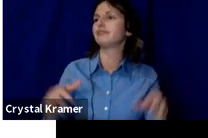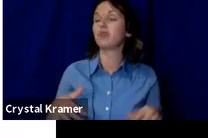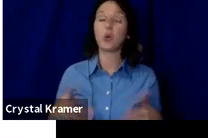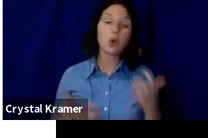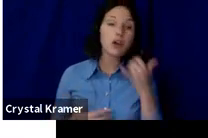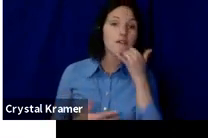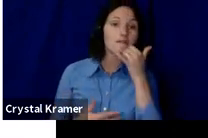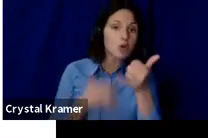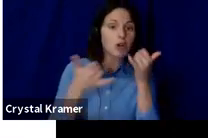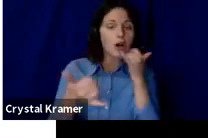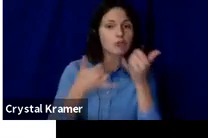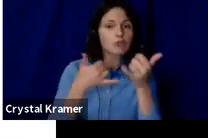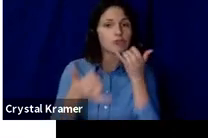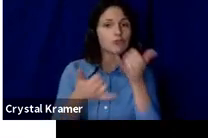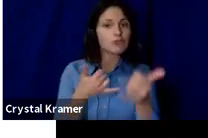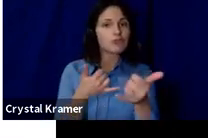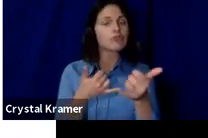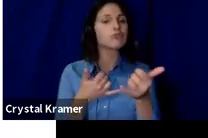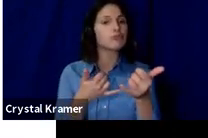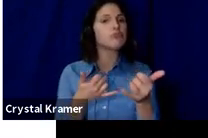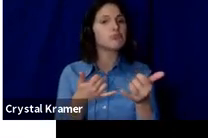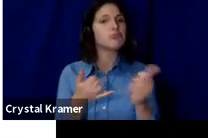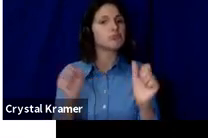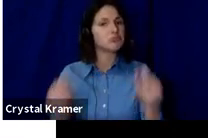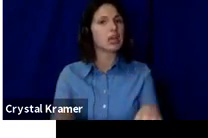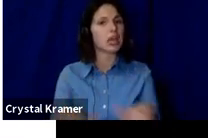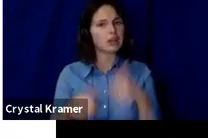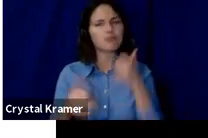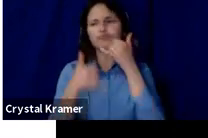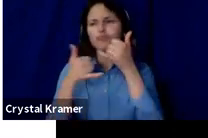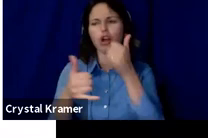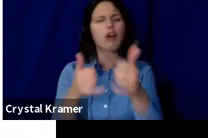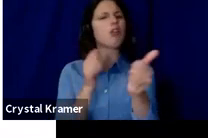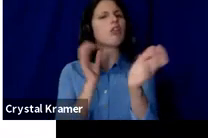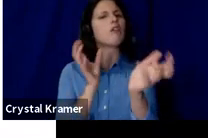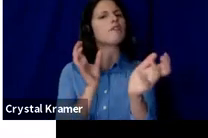in your work who you can call and have conversations with.